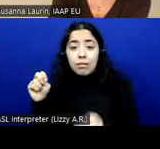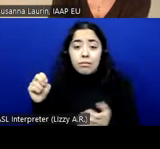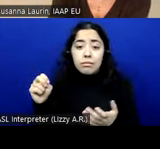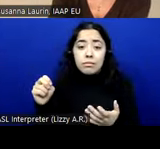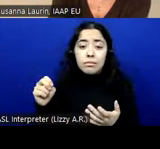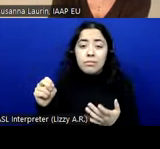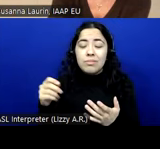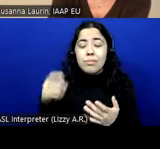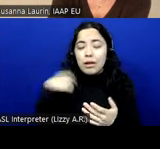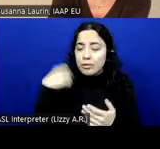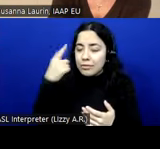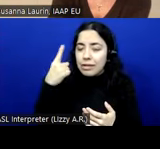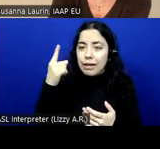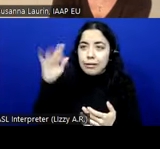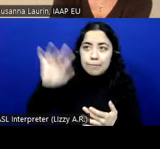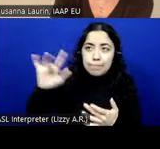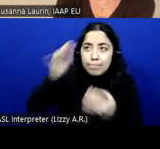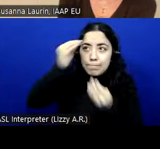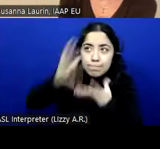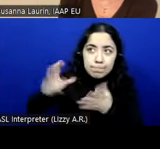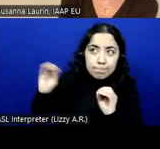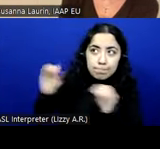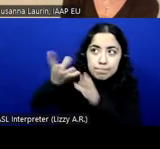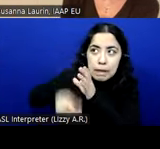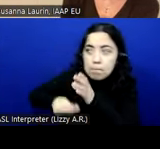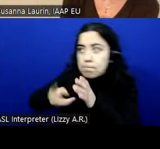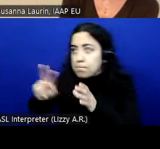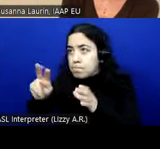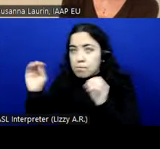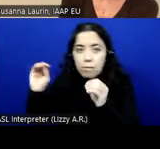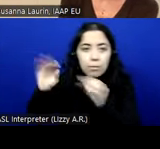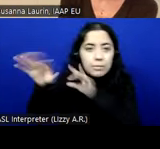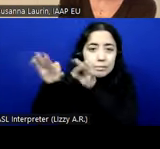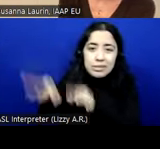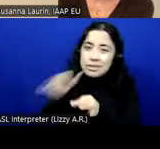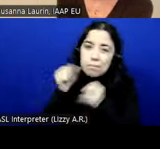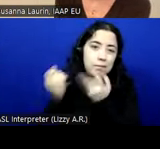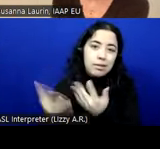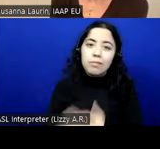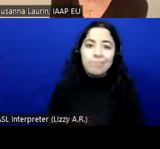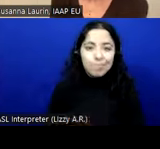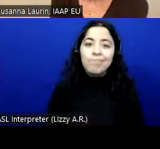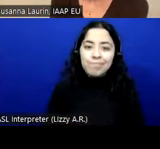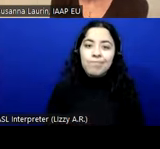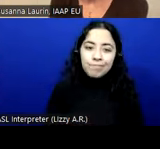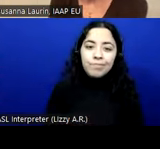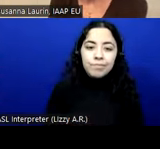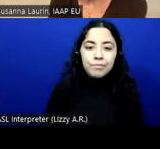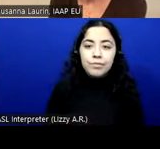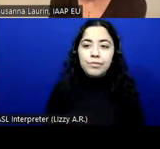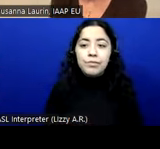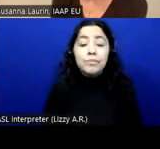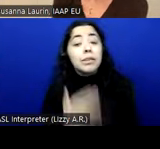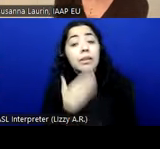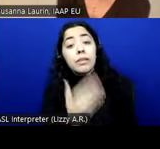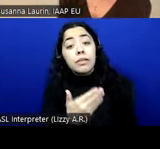there as far as I know. There's many explanations. >> SUSANNA LAURIN: Thank you. So any thoughts on